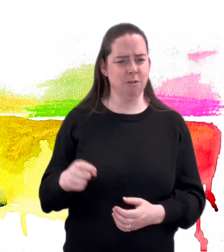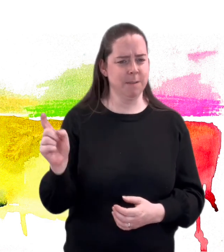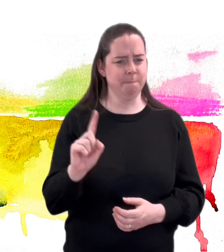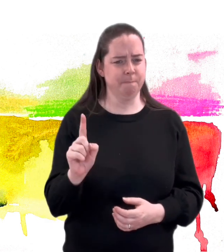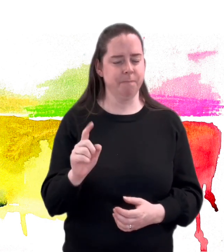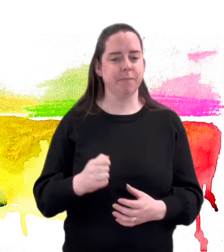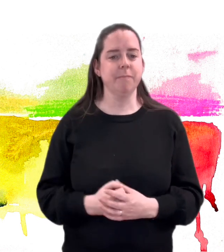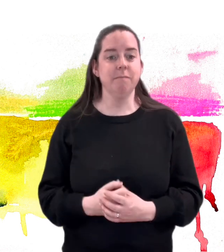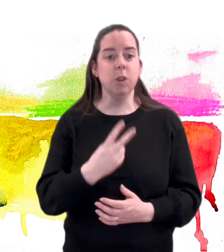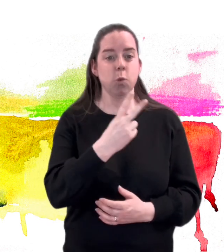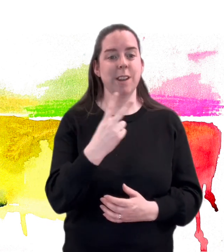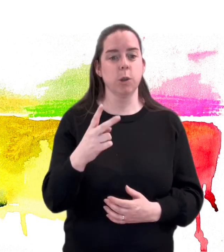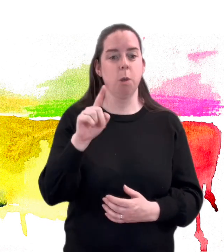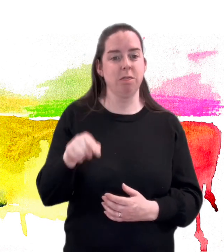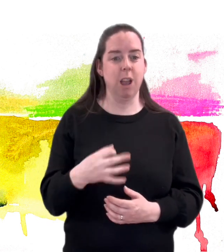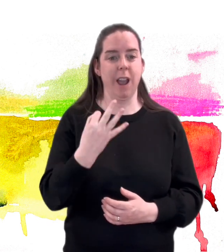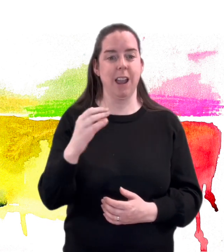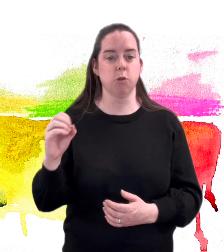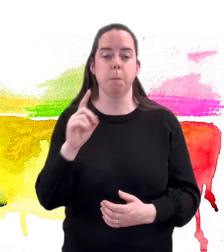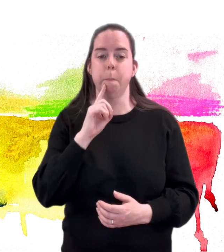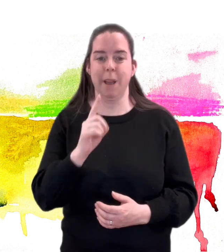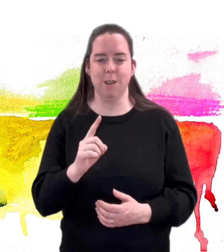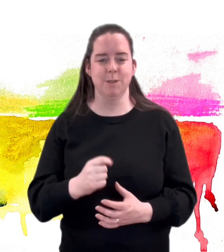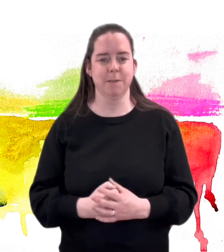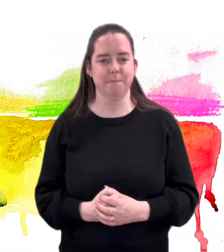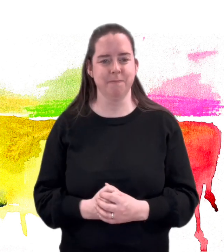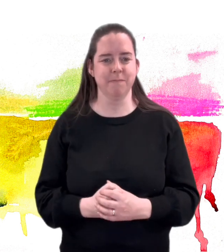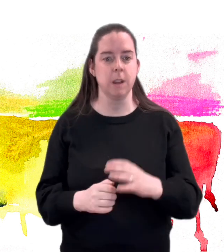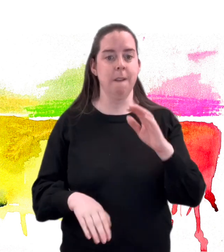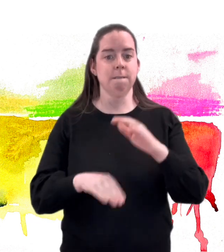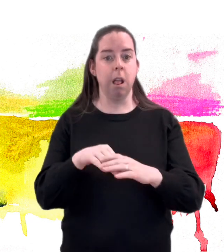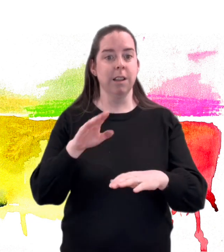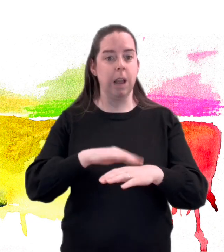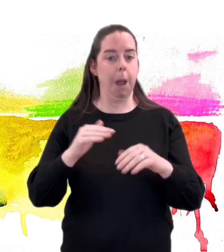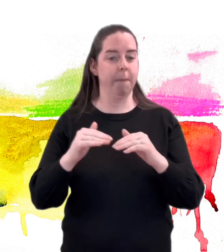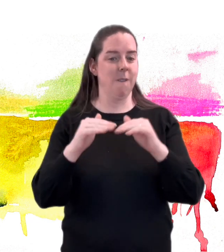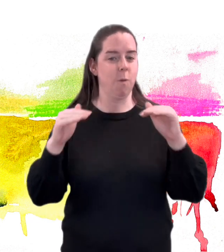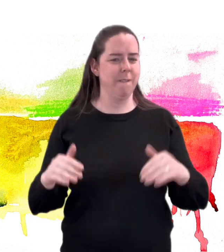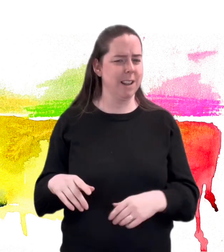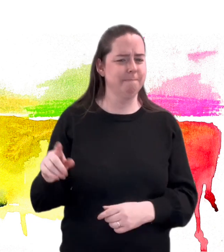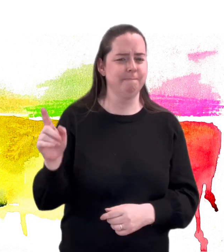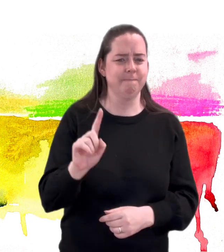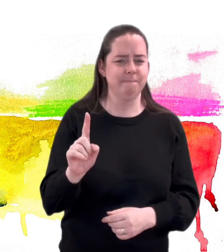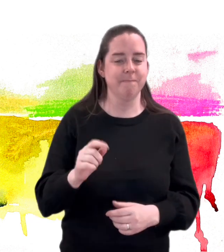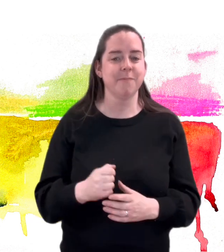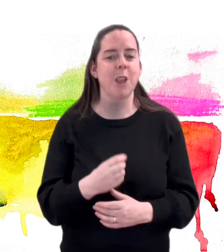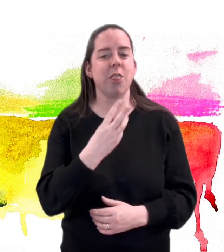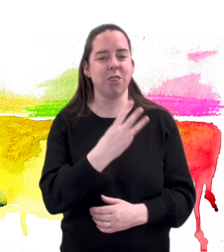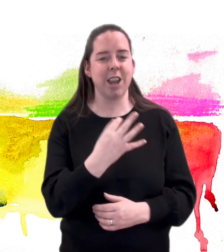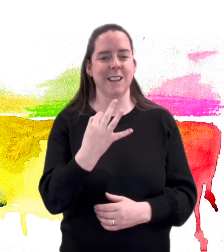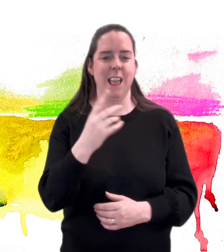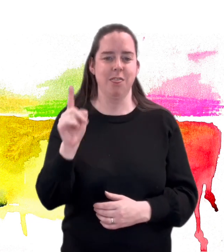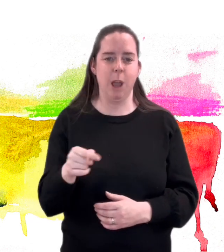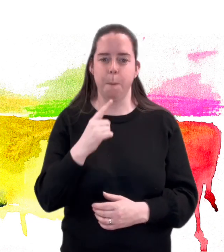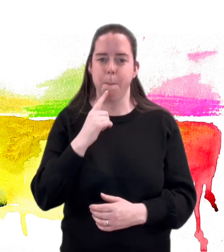Salary: £22,800 per annum. £38,000 full-time equivalent.